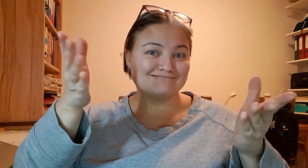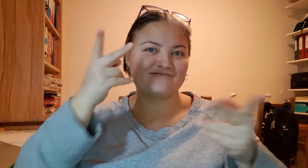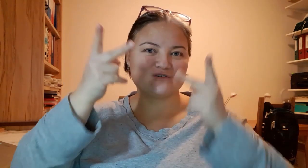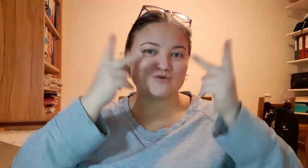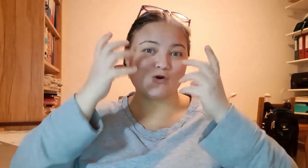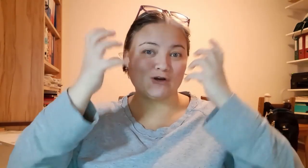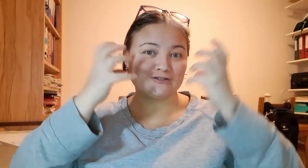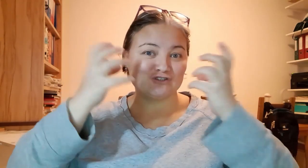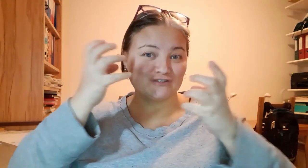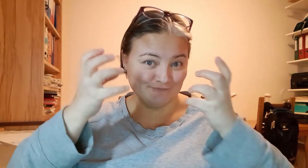These are visual noises...